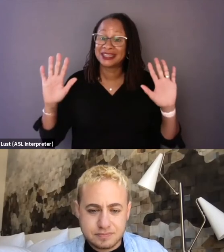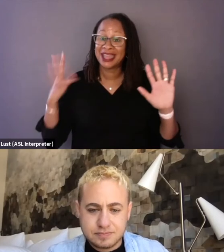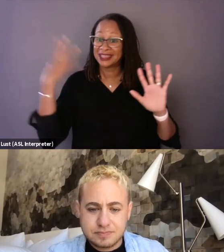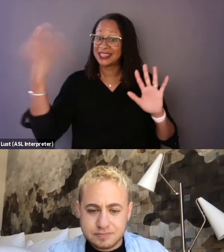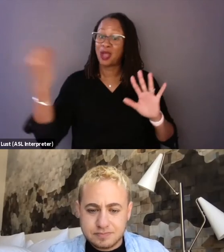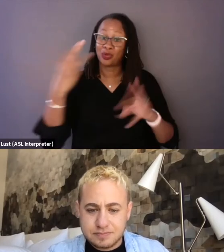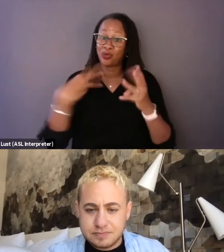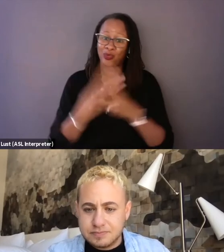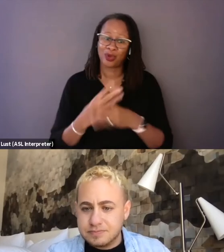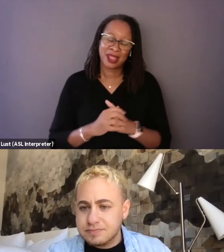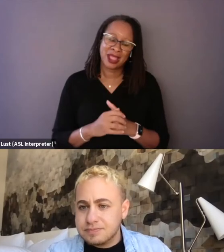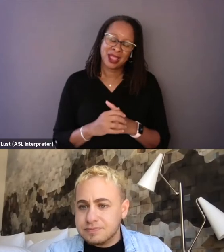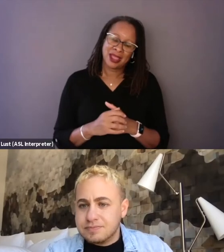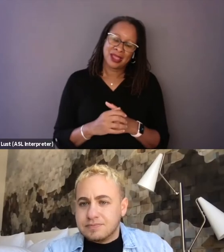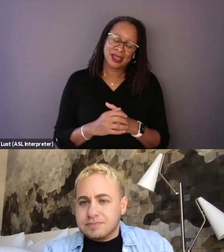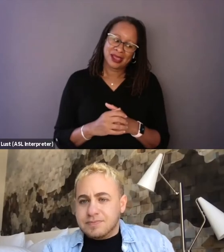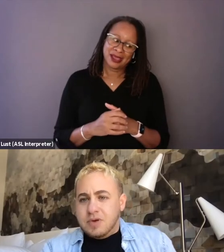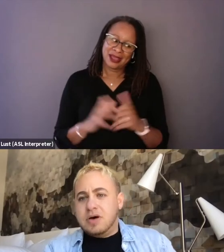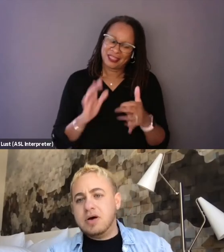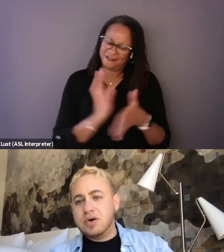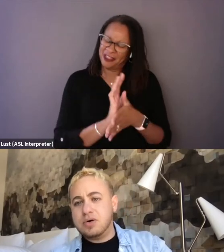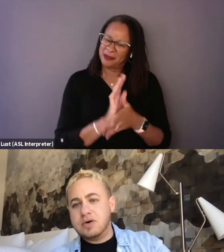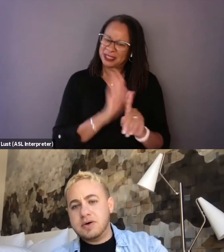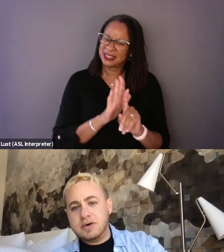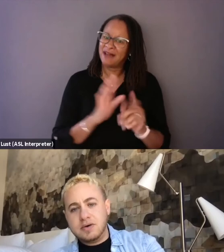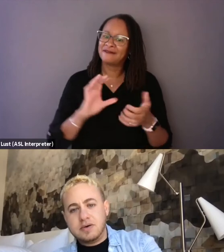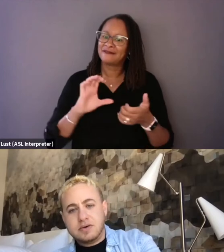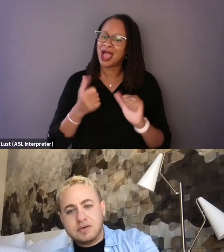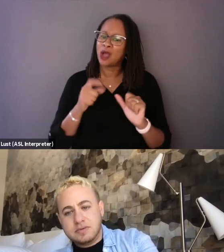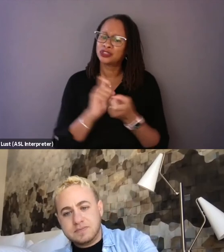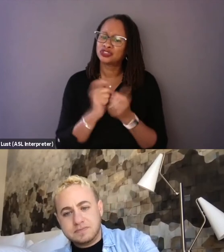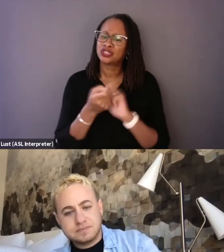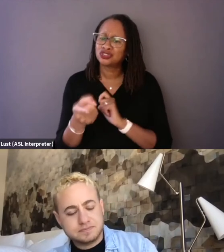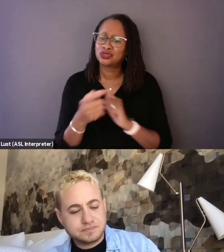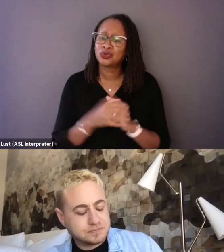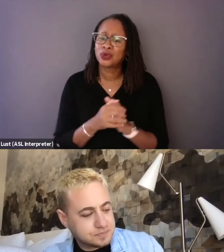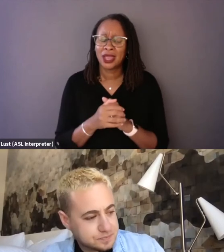how did the film change you? And how do you hope it changes audiences who watch it?